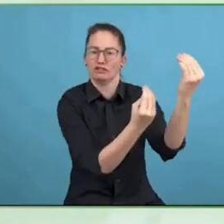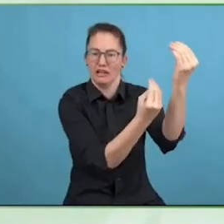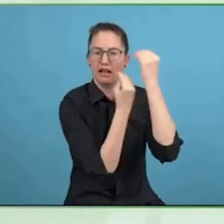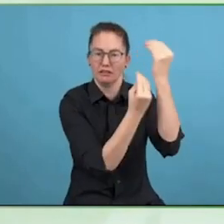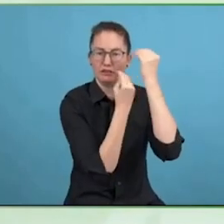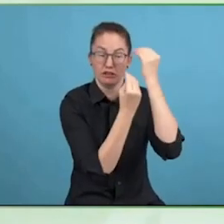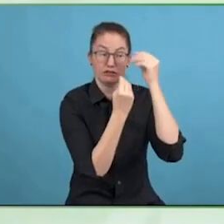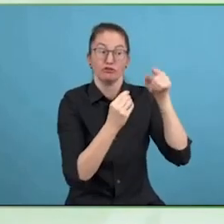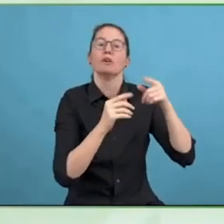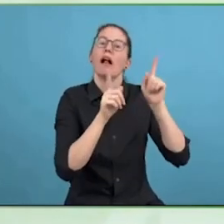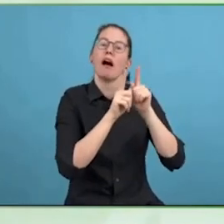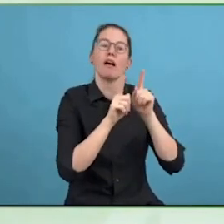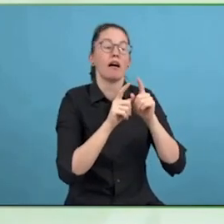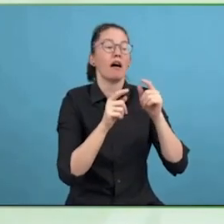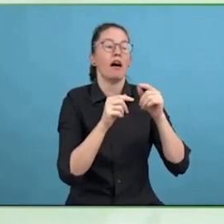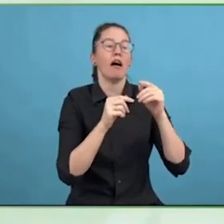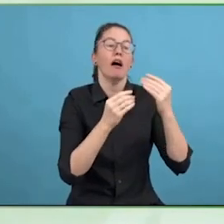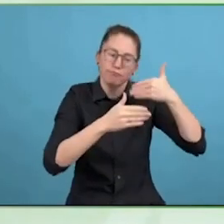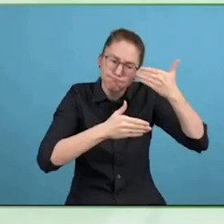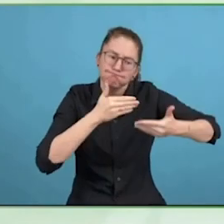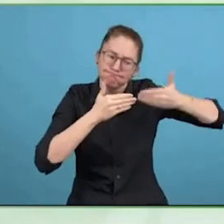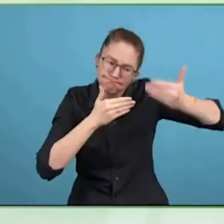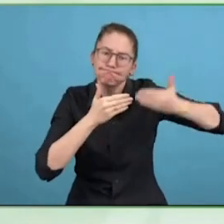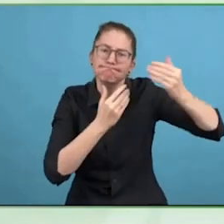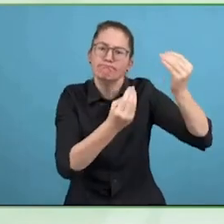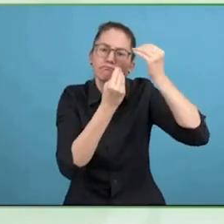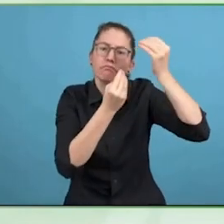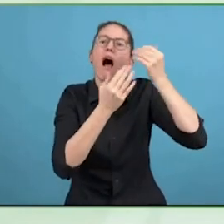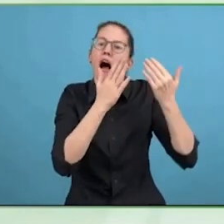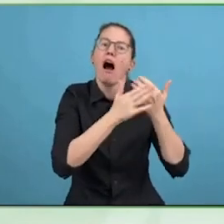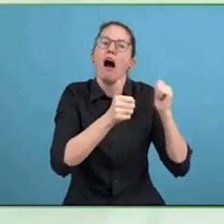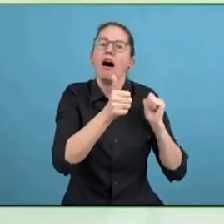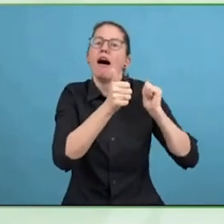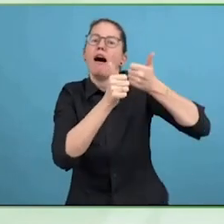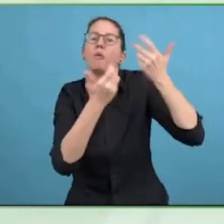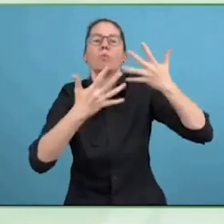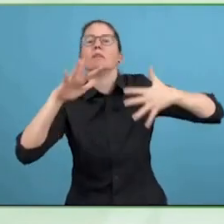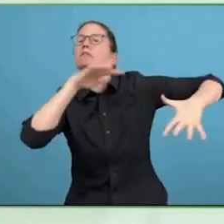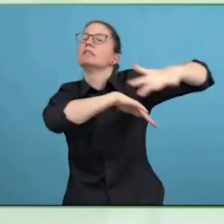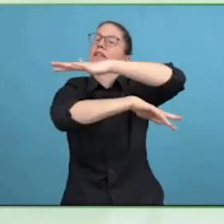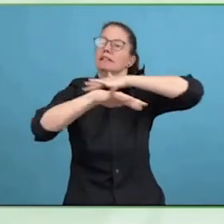number one point that they can exchange with others or people who